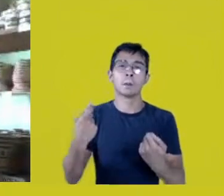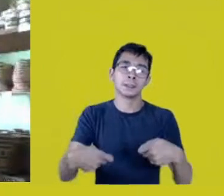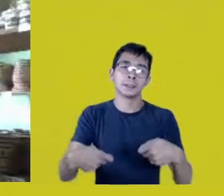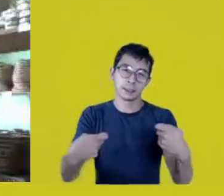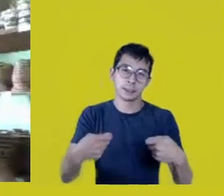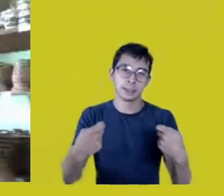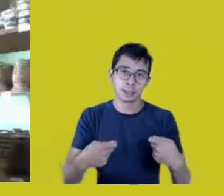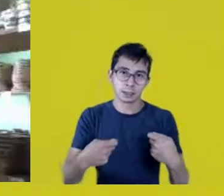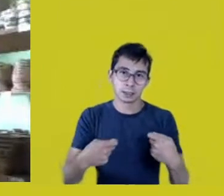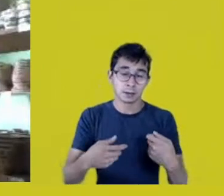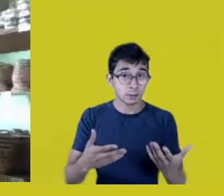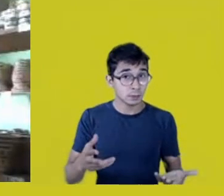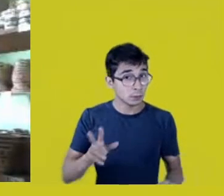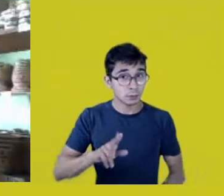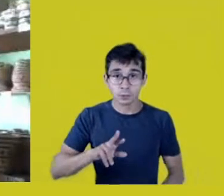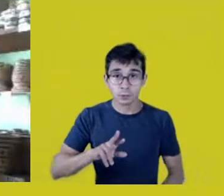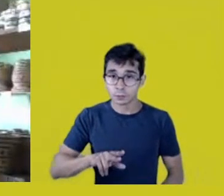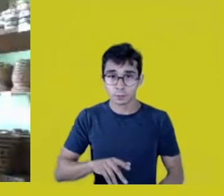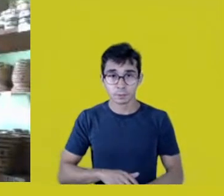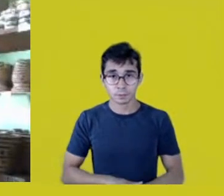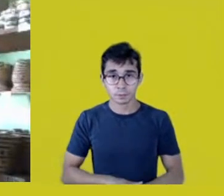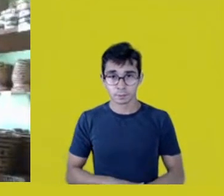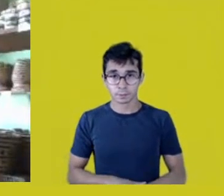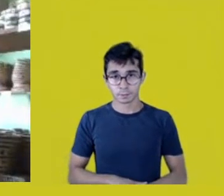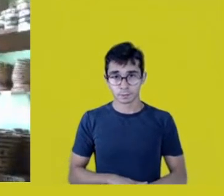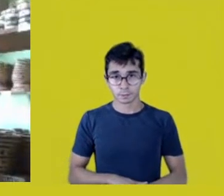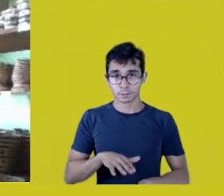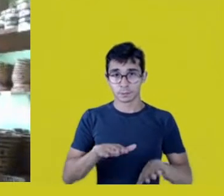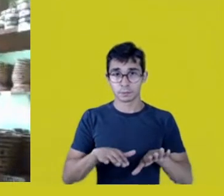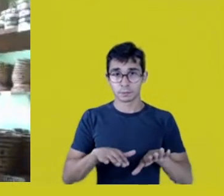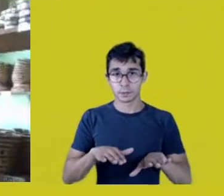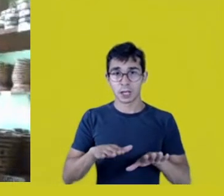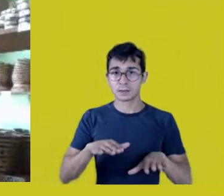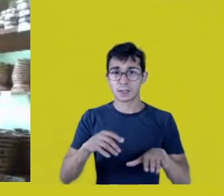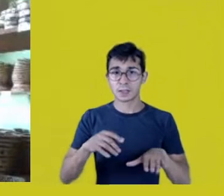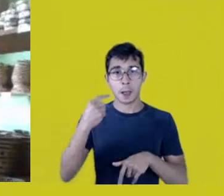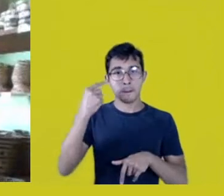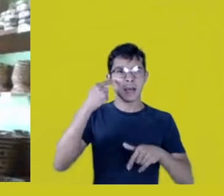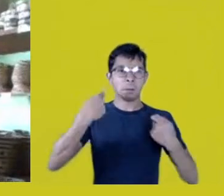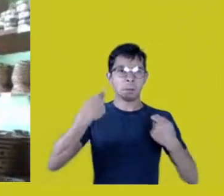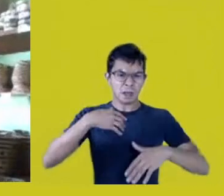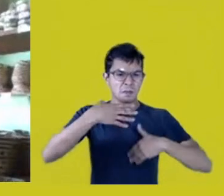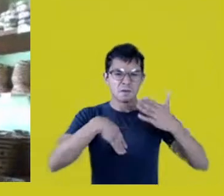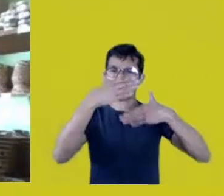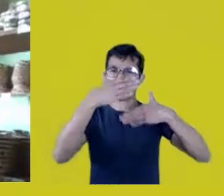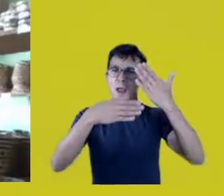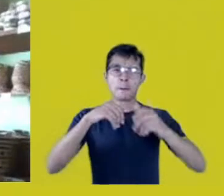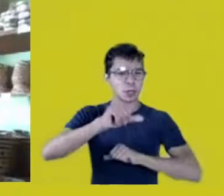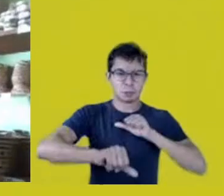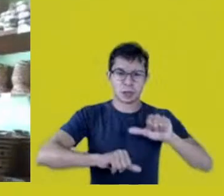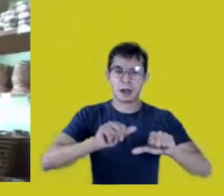Even if we don’t have a very developmental perspective,